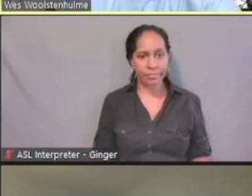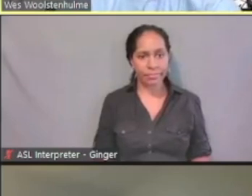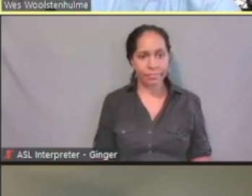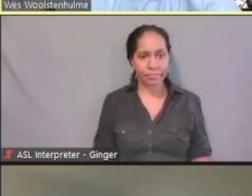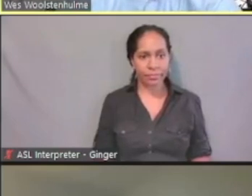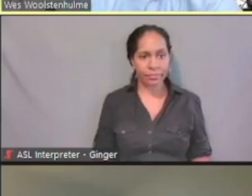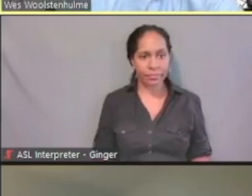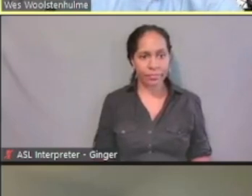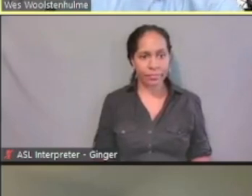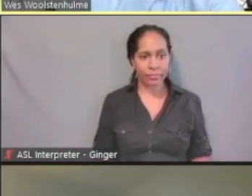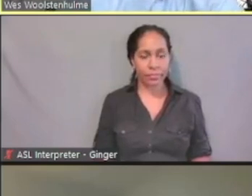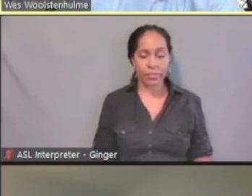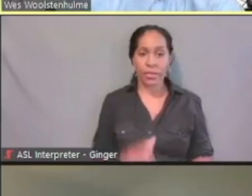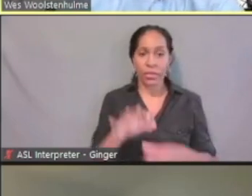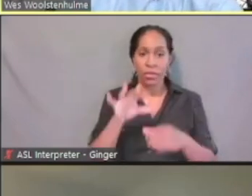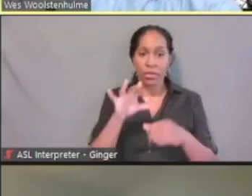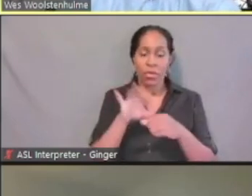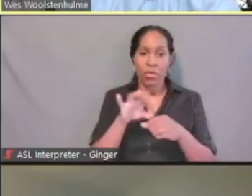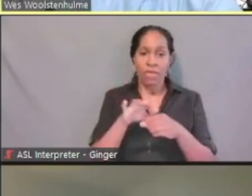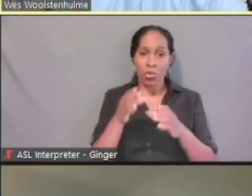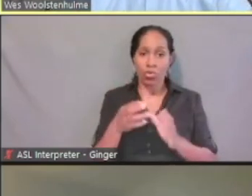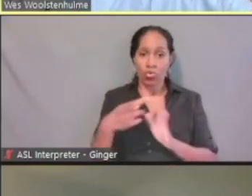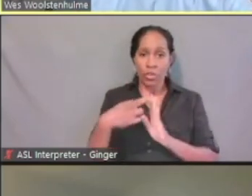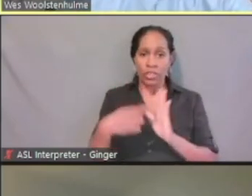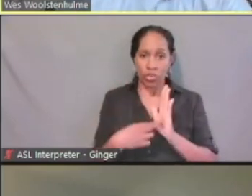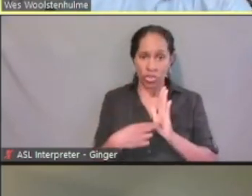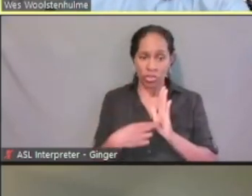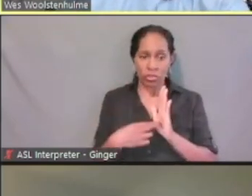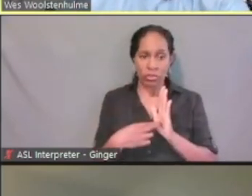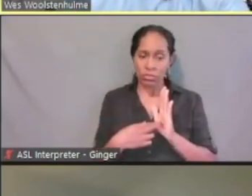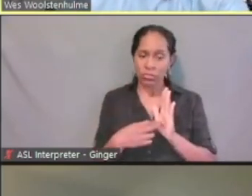Voter registration. They can indicate that they wanna receive information